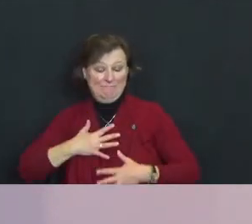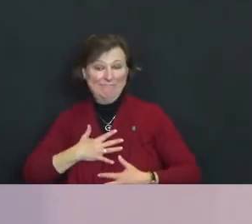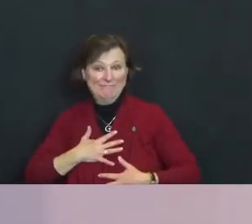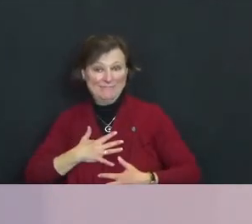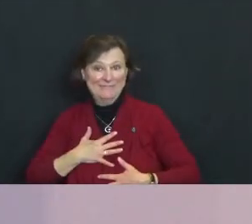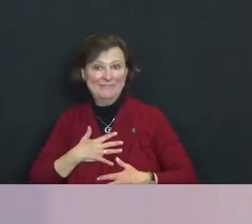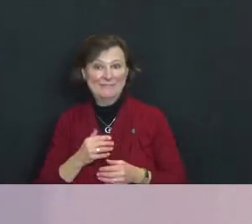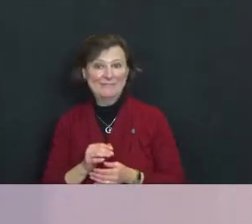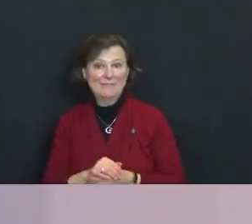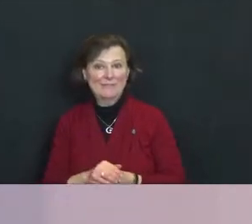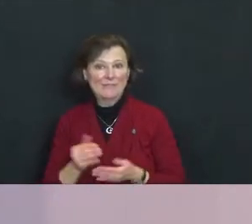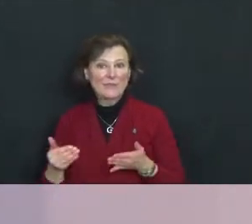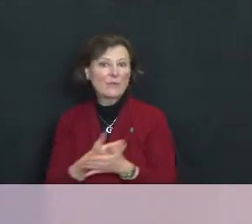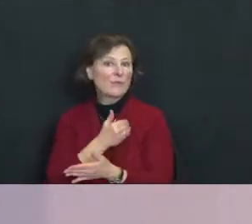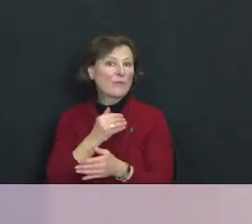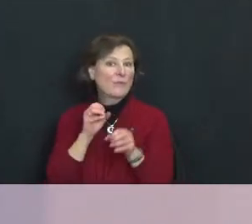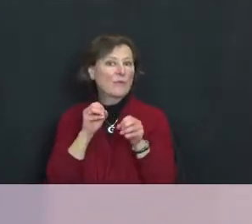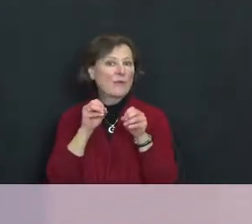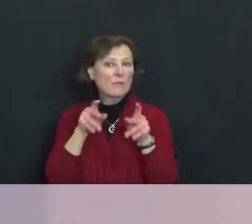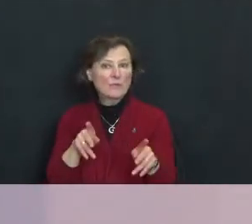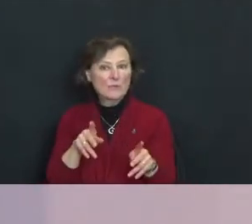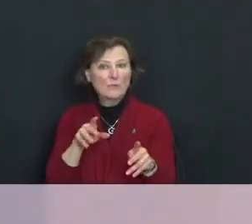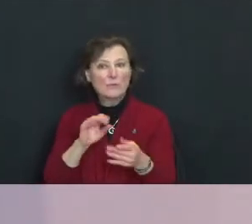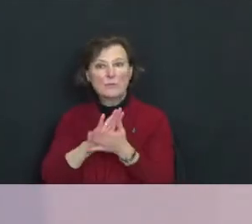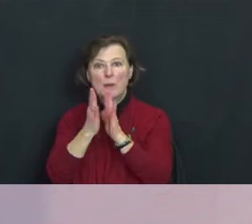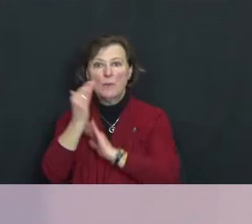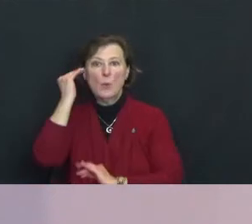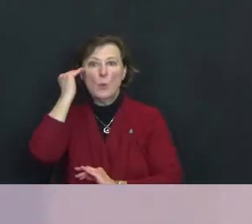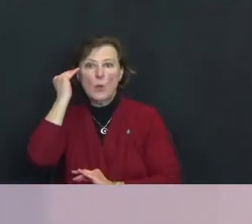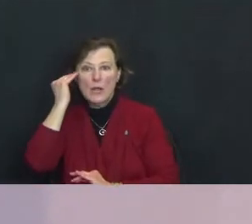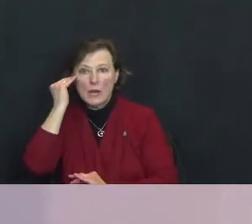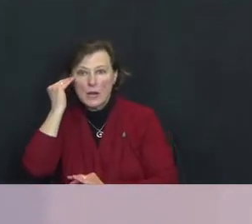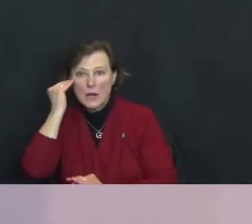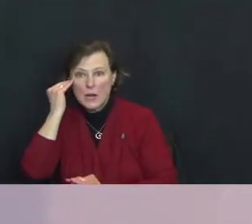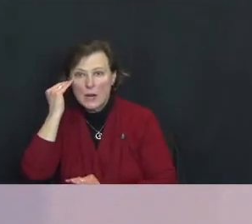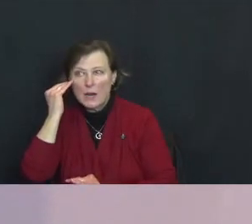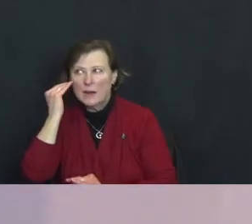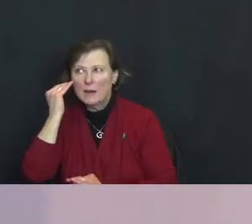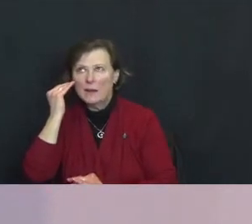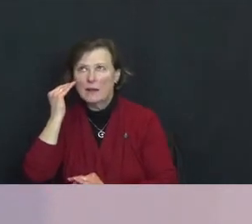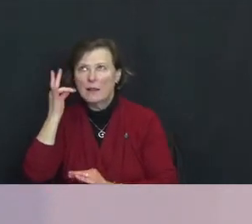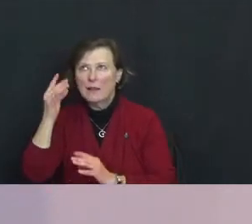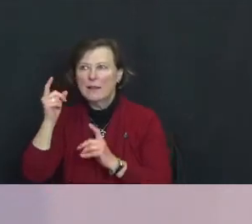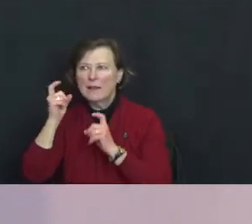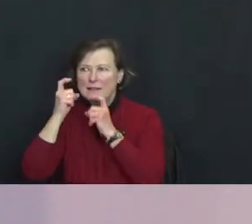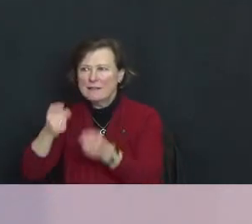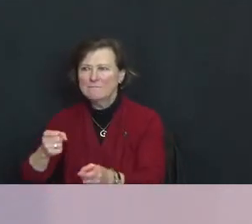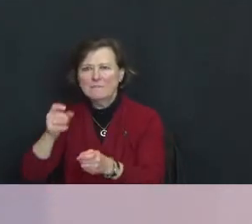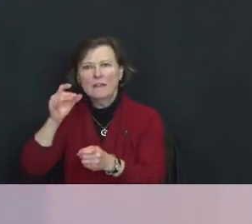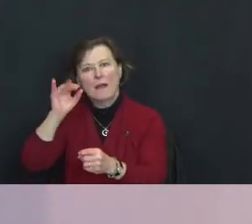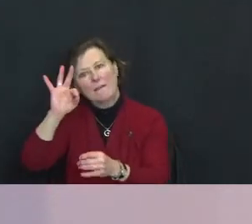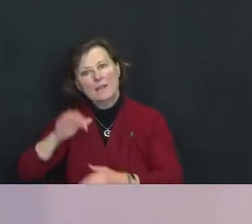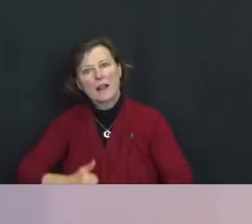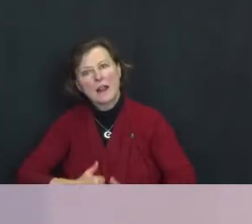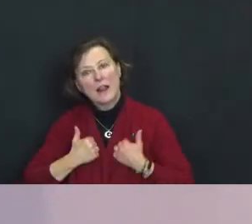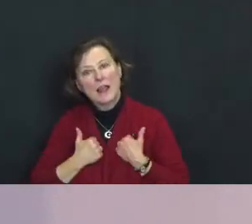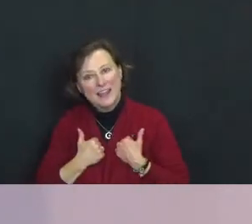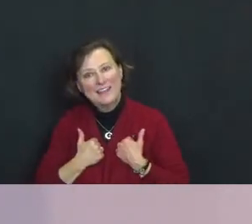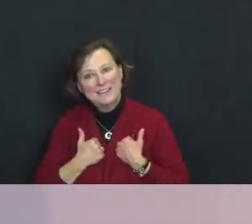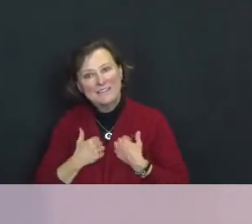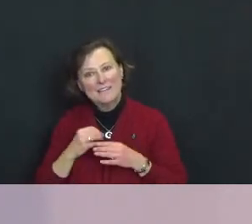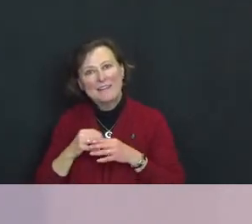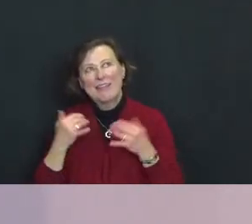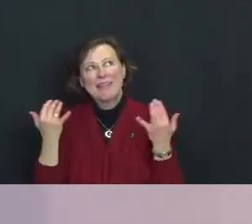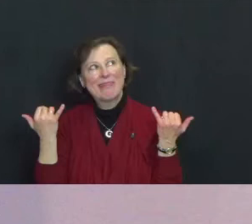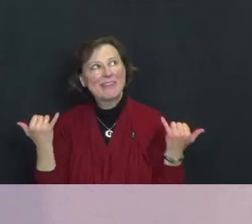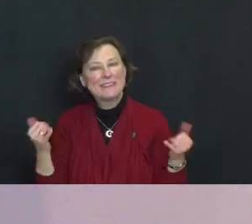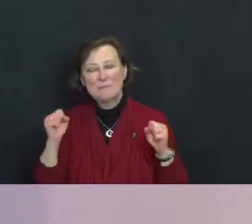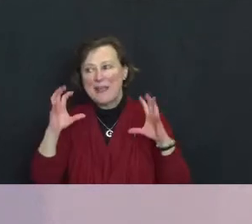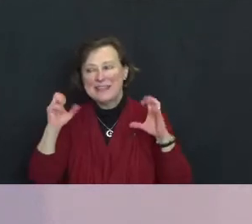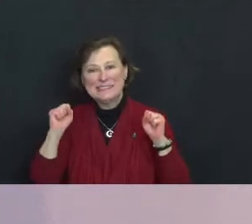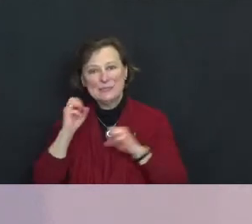A new opportunity to be aware of the very gift of life and this amazing world, this